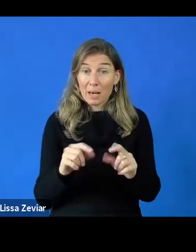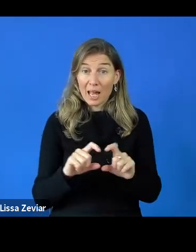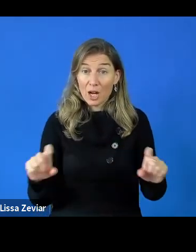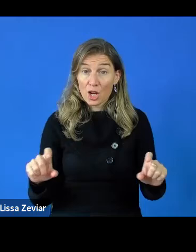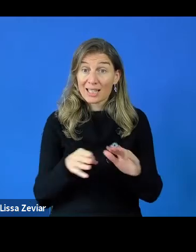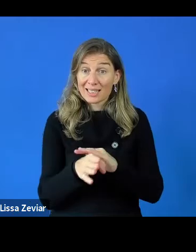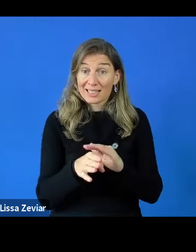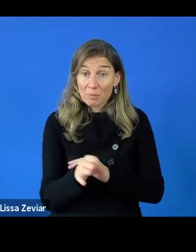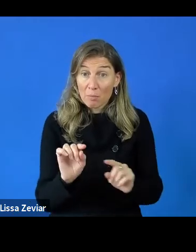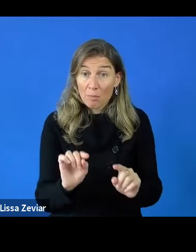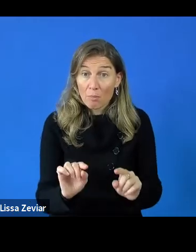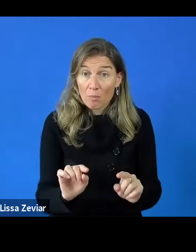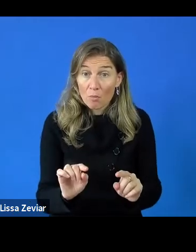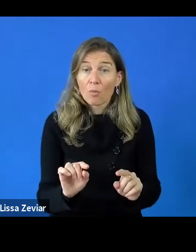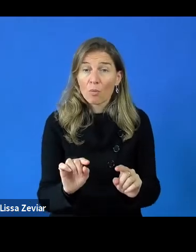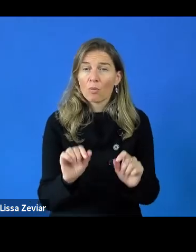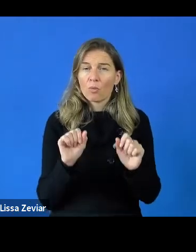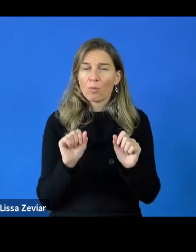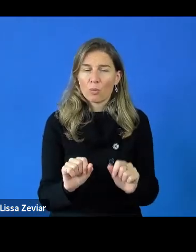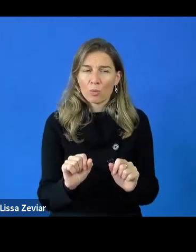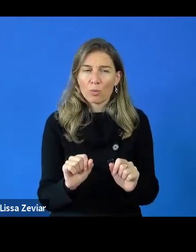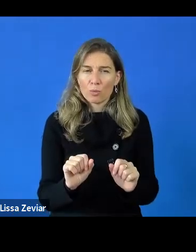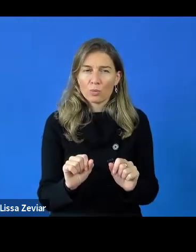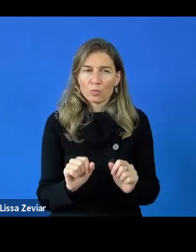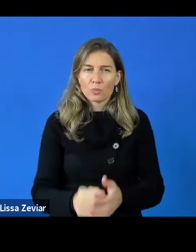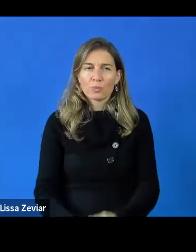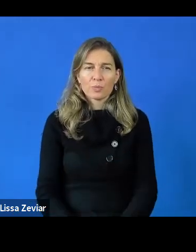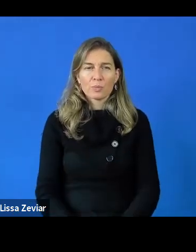Another example is a project called SCENT,